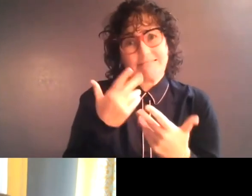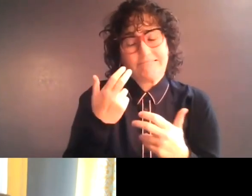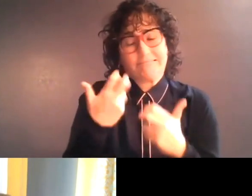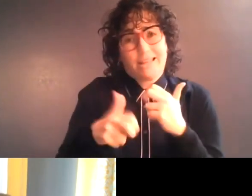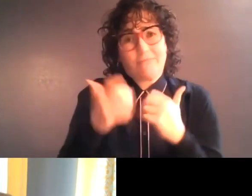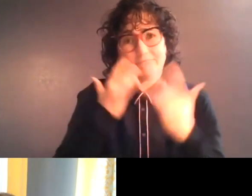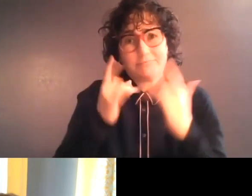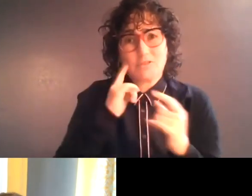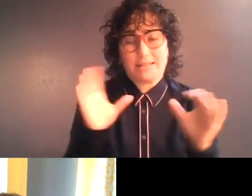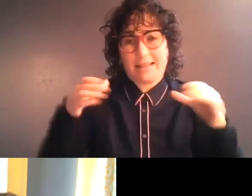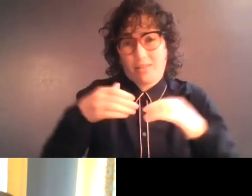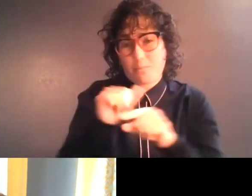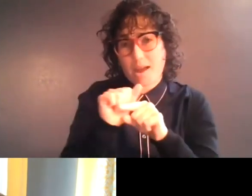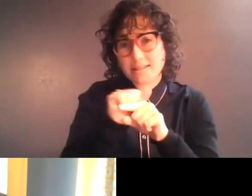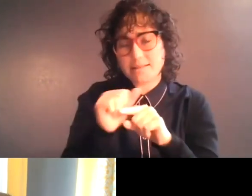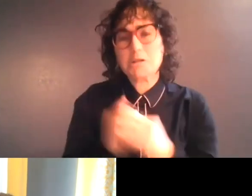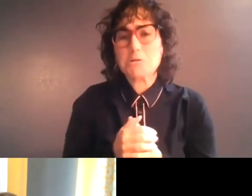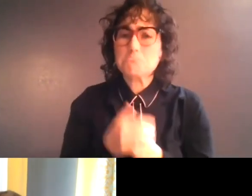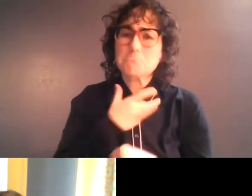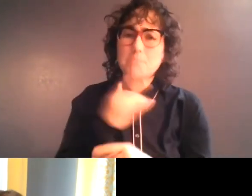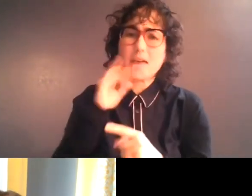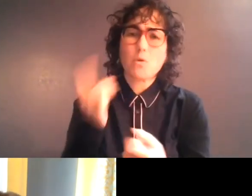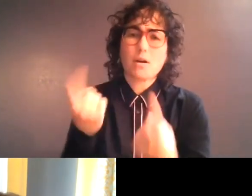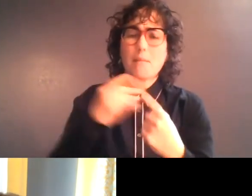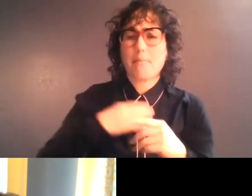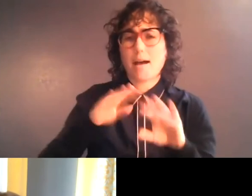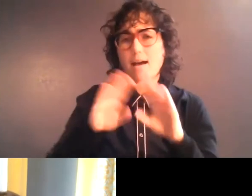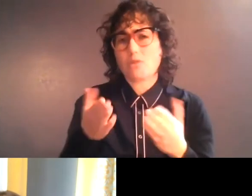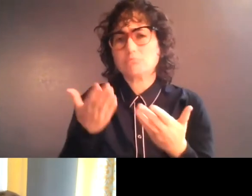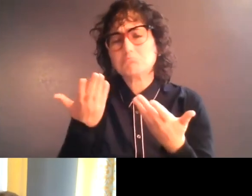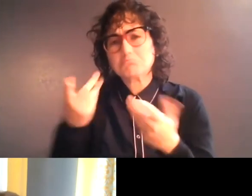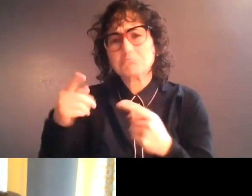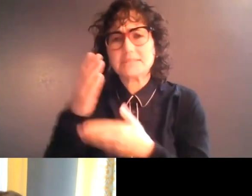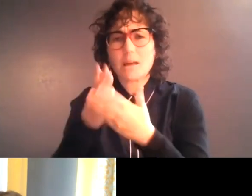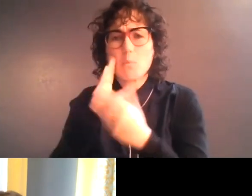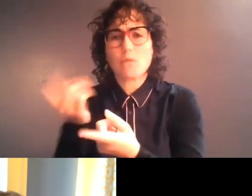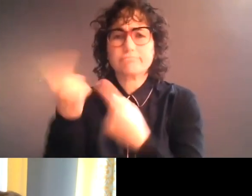then. Usually they come to me, or some of the guys come pick me up and carry me out